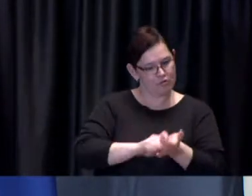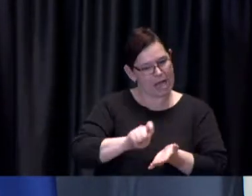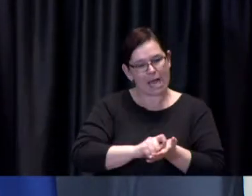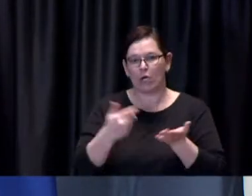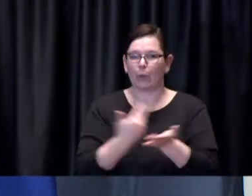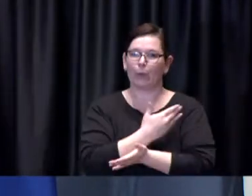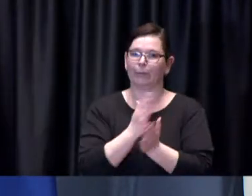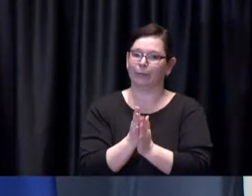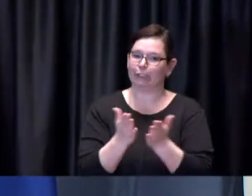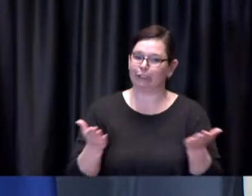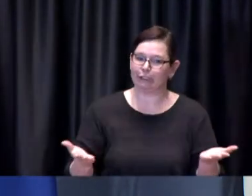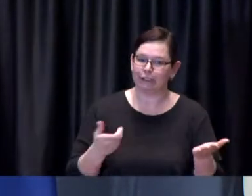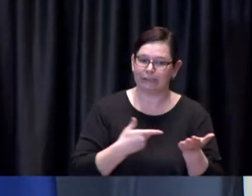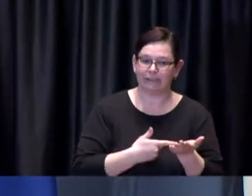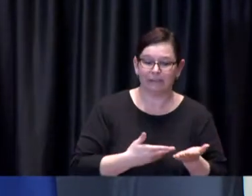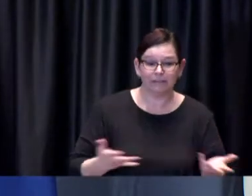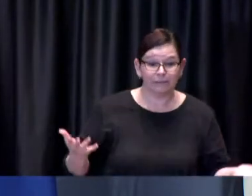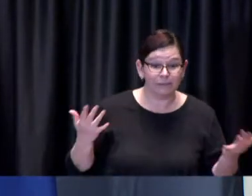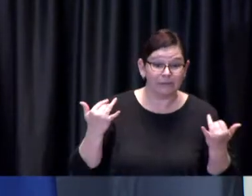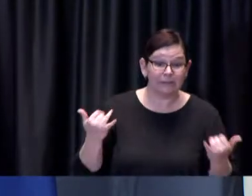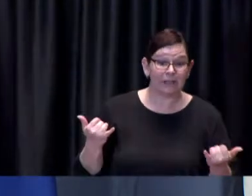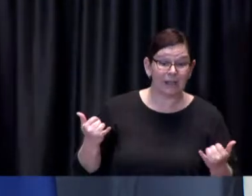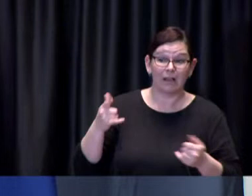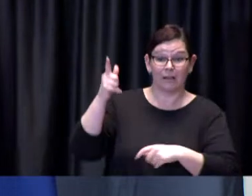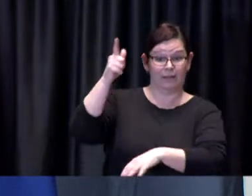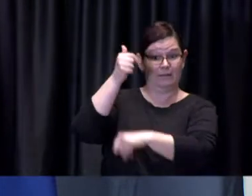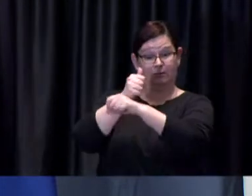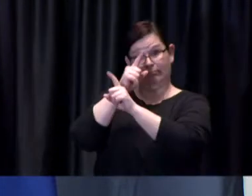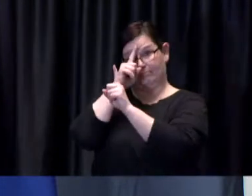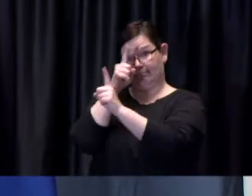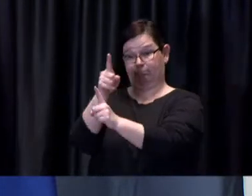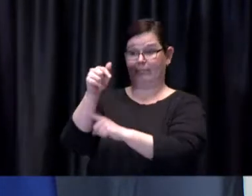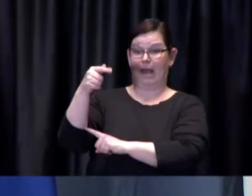set out a couple of weeks as a target as it were when these businesses might open